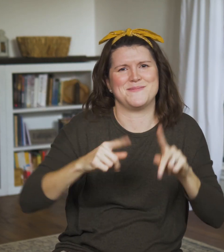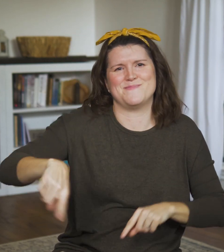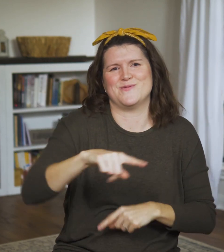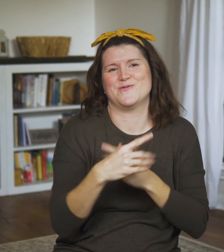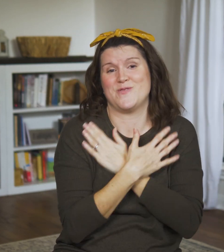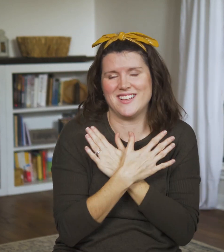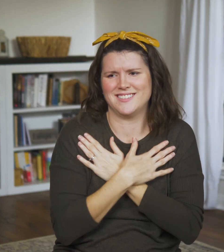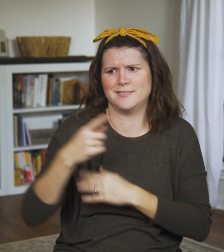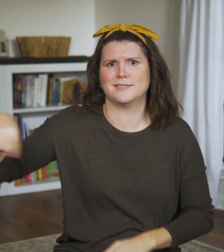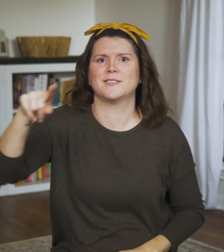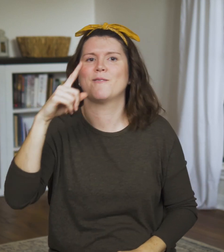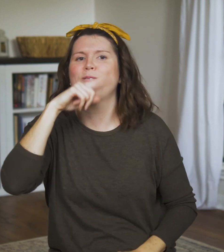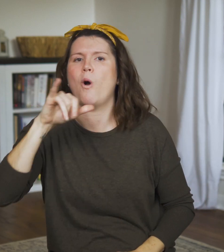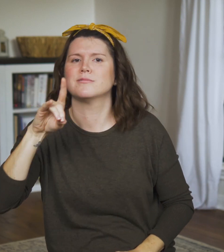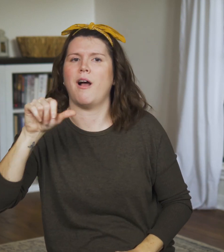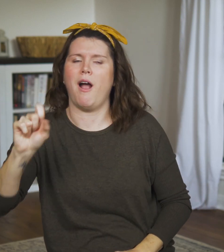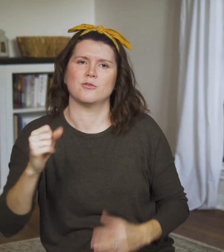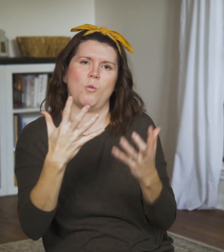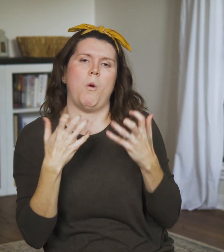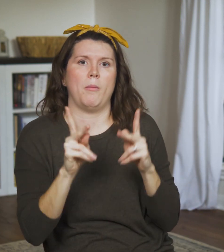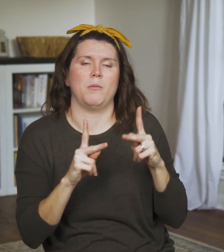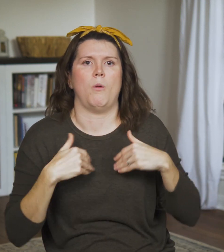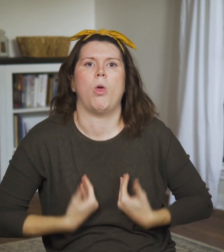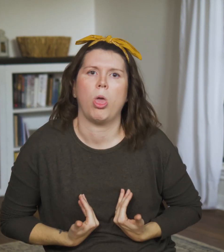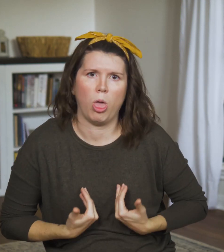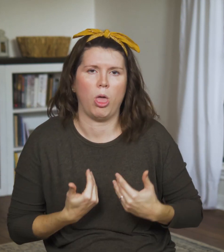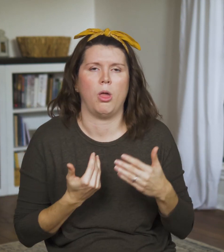because God doesn’t take women seriously.”